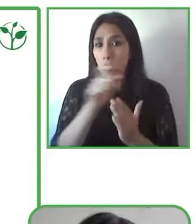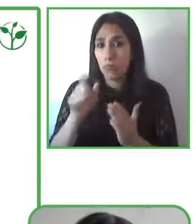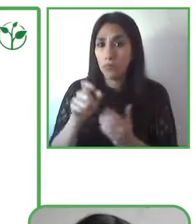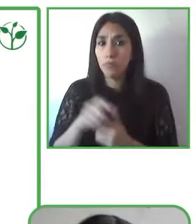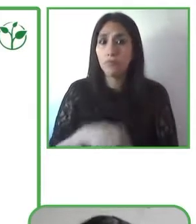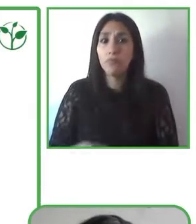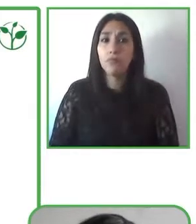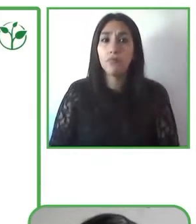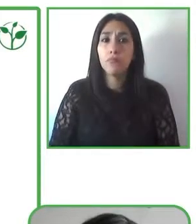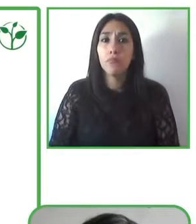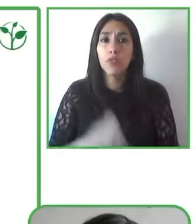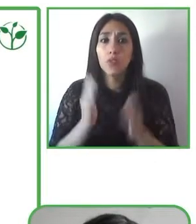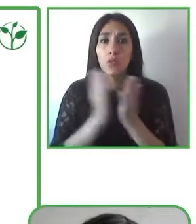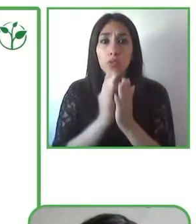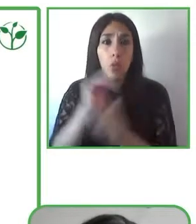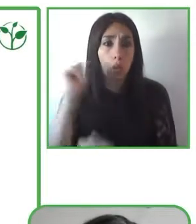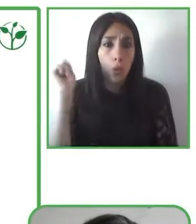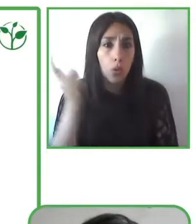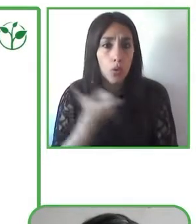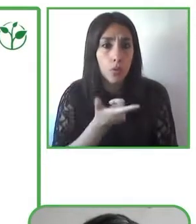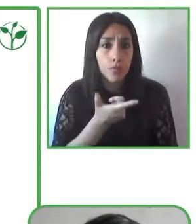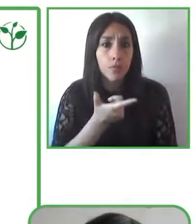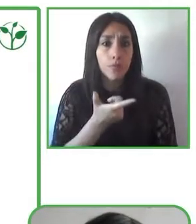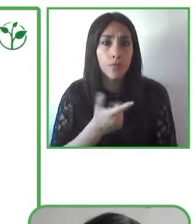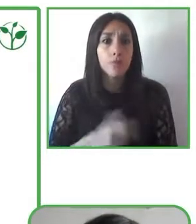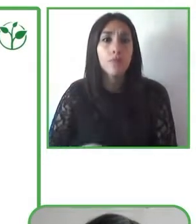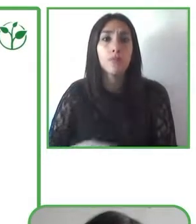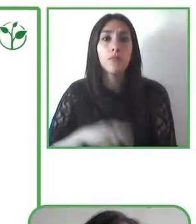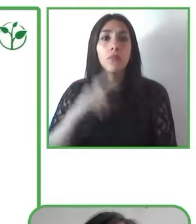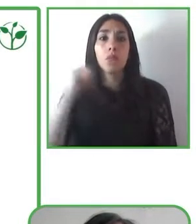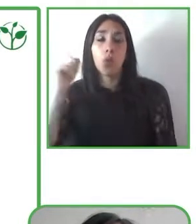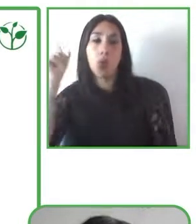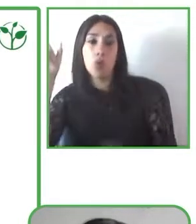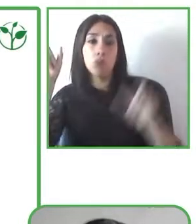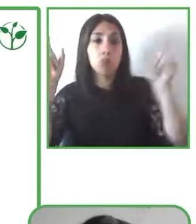in this sense the works that we the books that we're working on